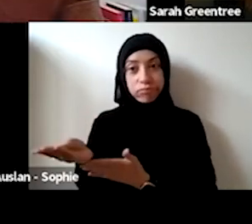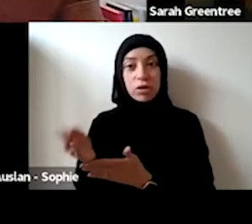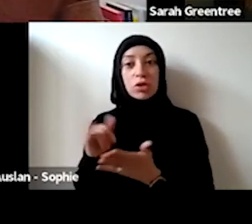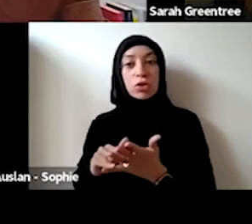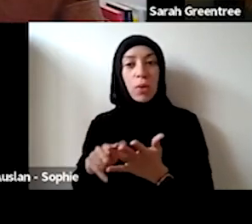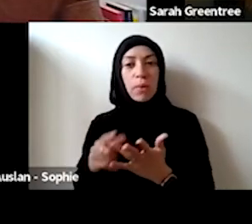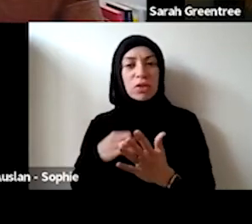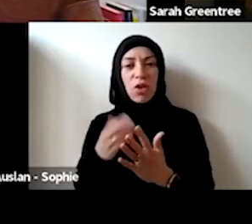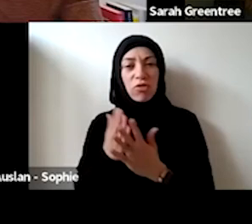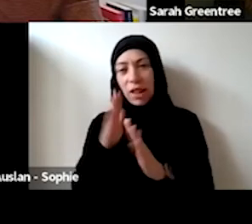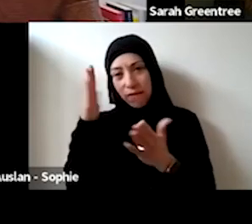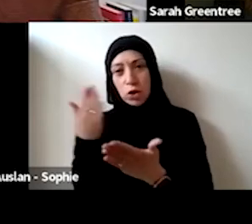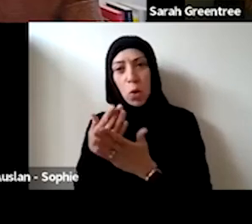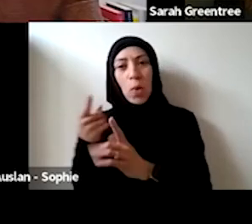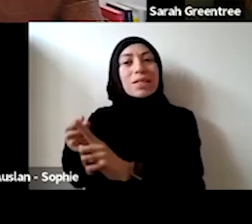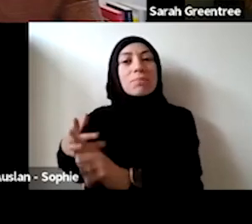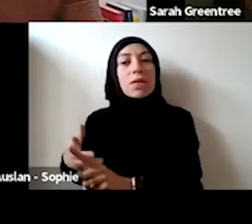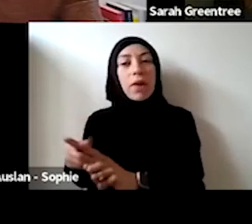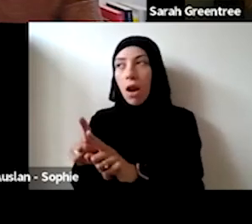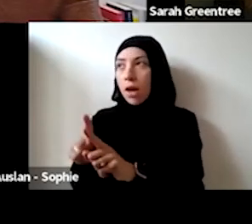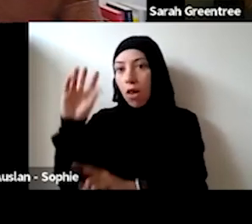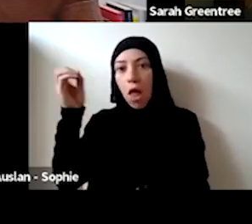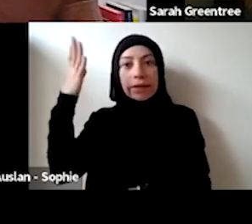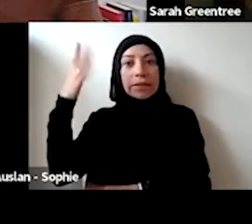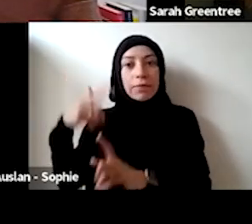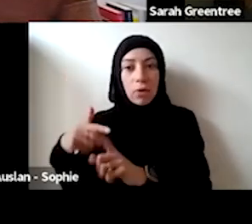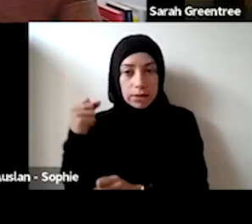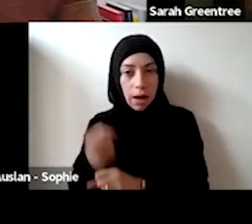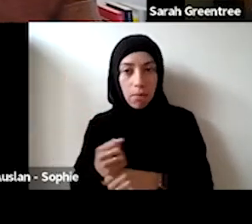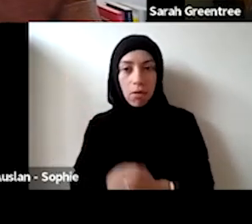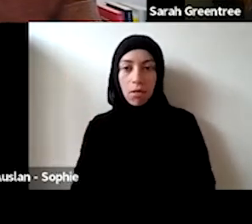infrastructure there's a couple There is a couple of minutes left,